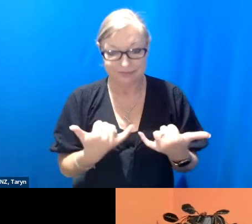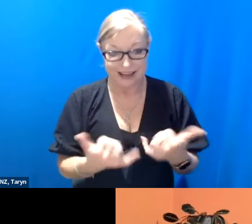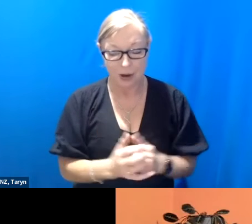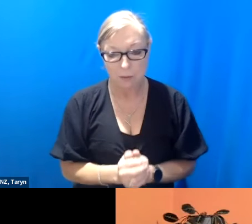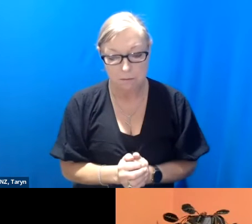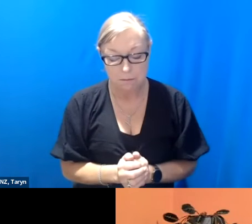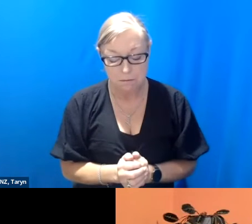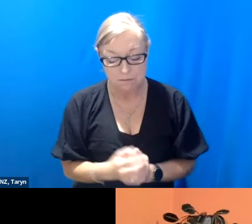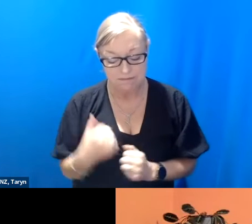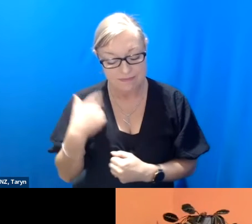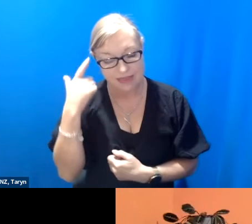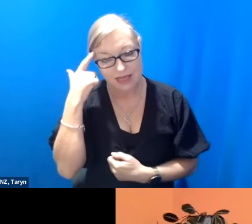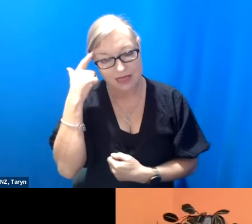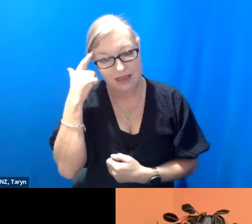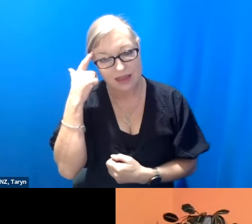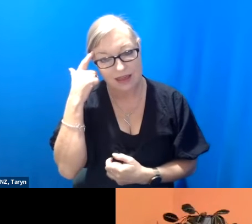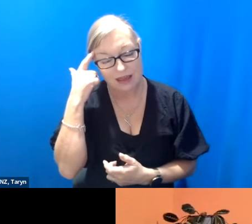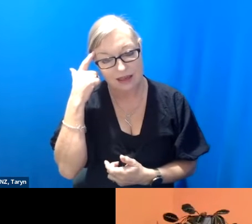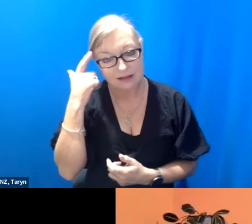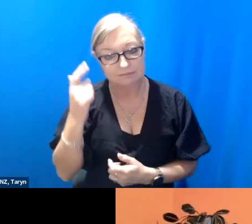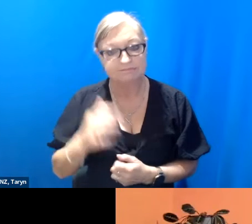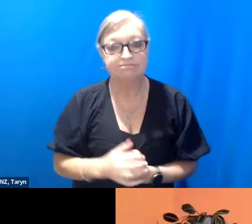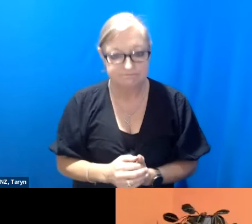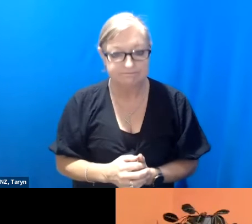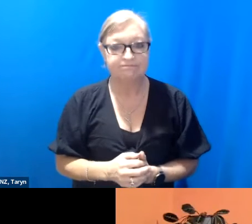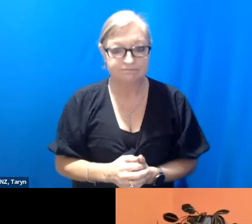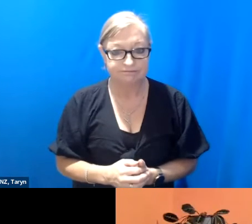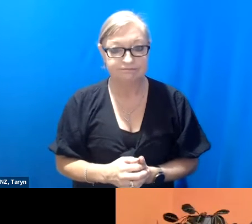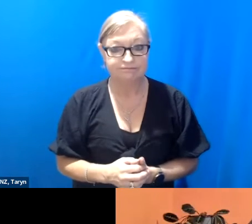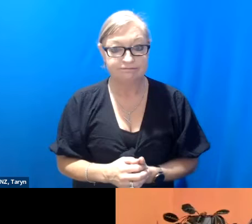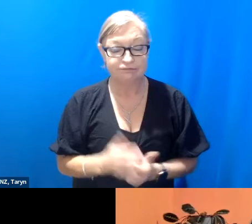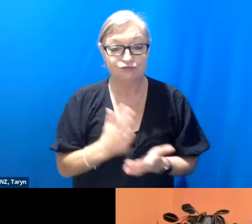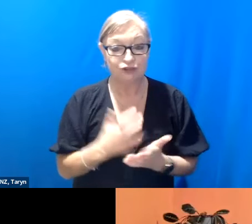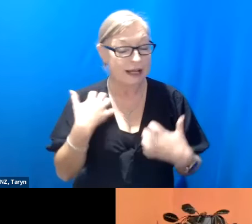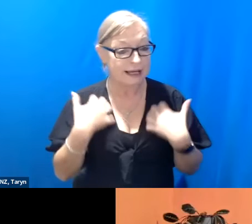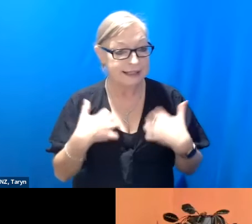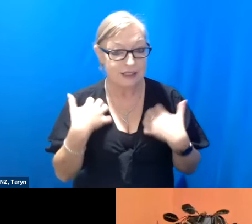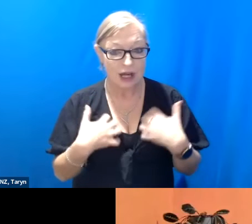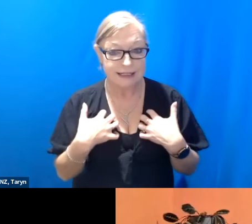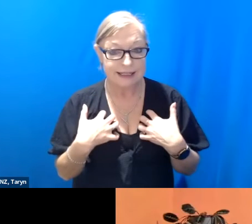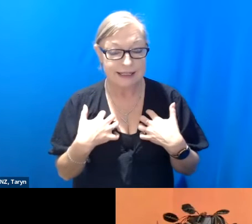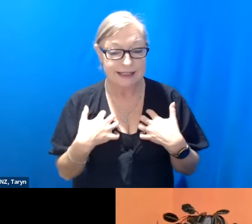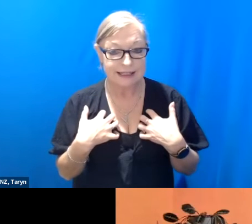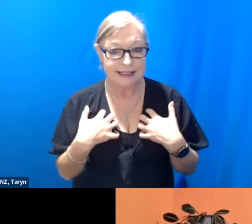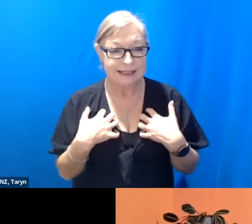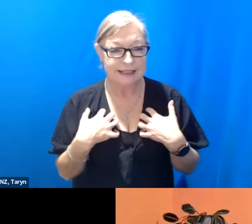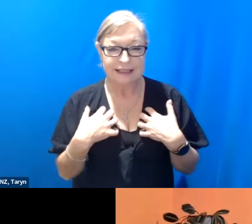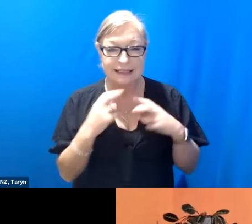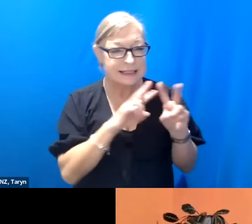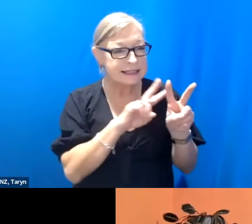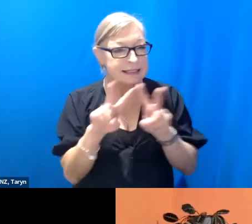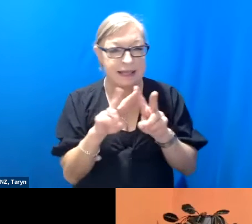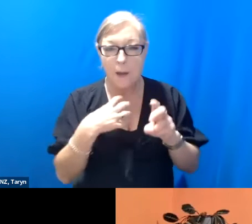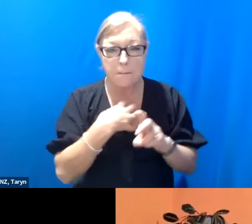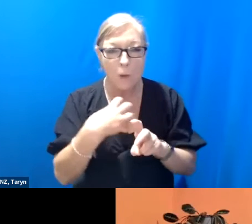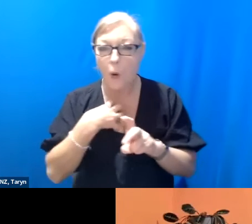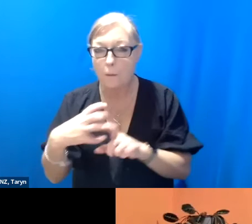I mean I think I am excited at seeing so many more disabled makers and disabled-led